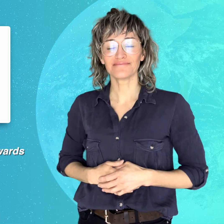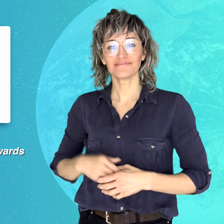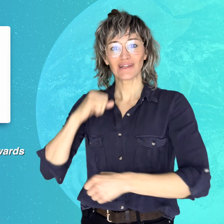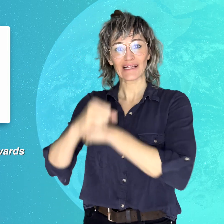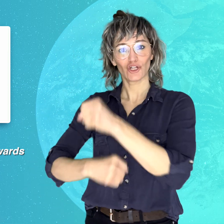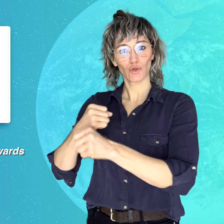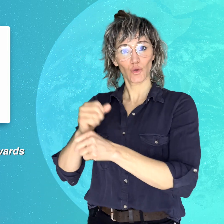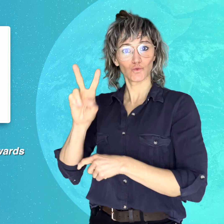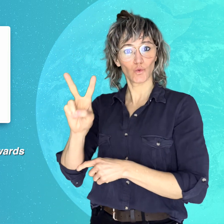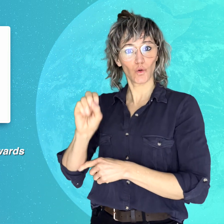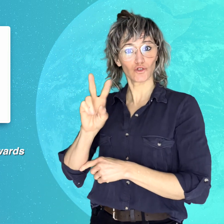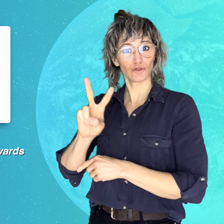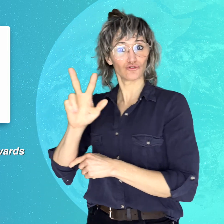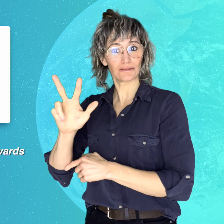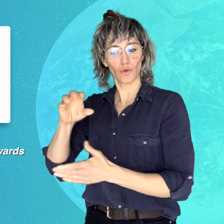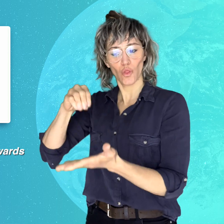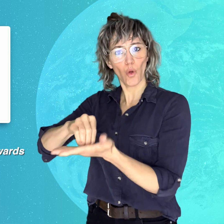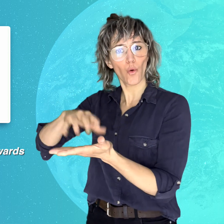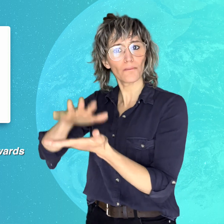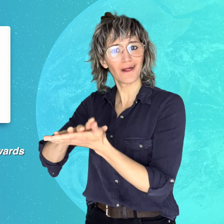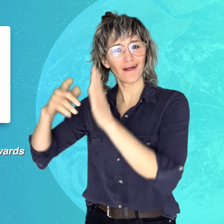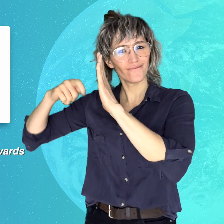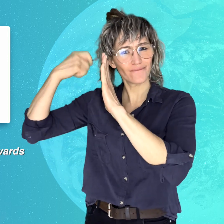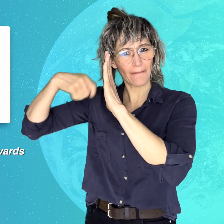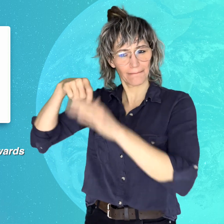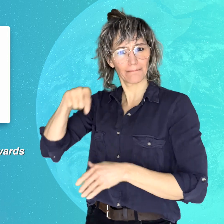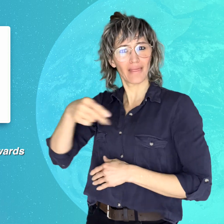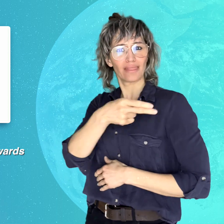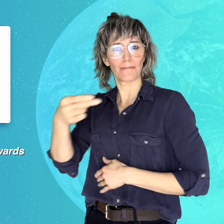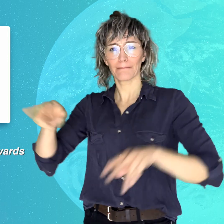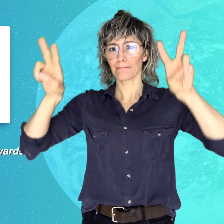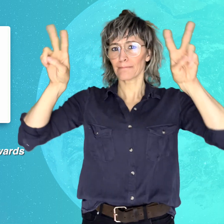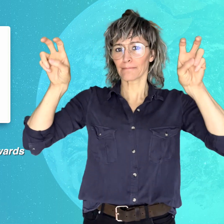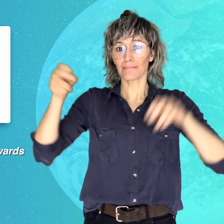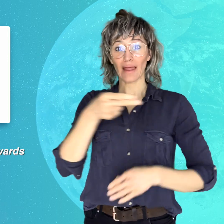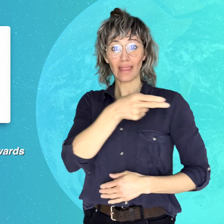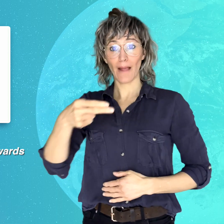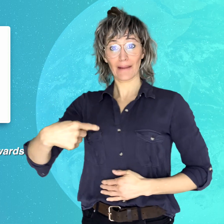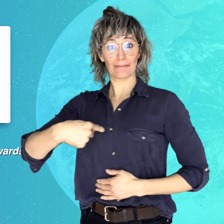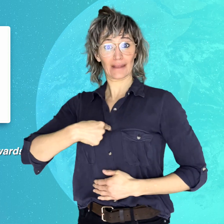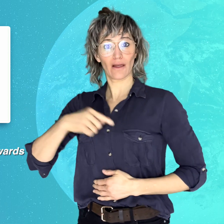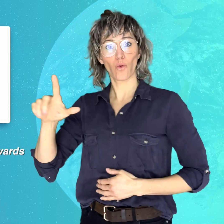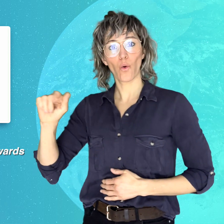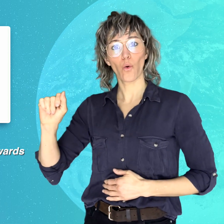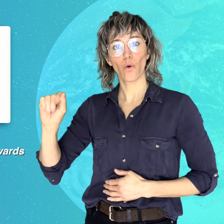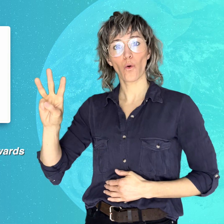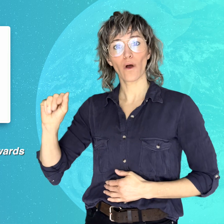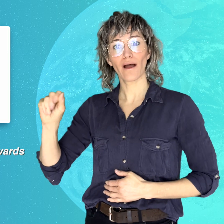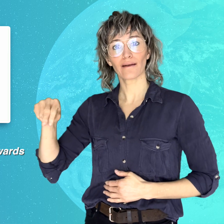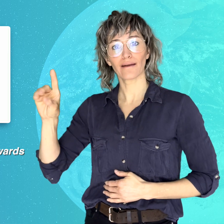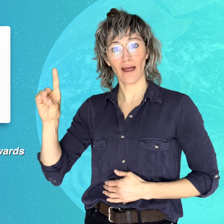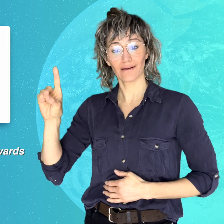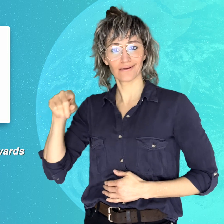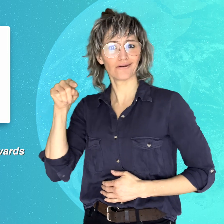A 2023 documentary called “Name Me Lawand”, which focuses on a Deaf